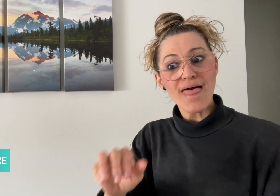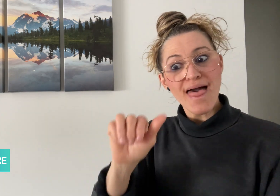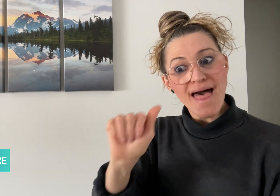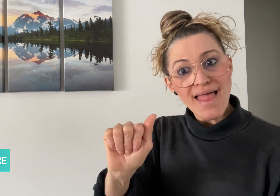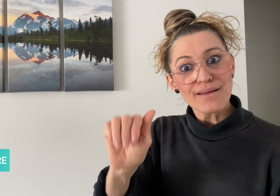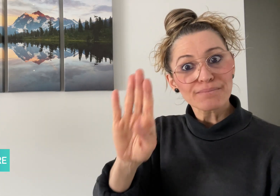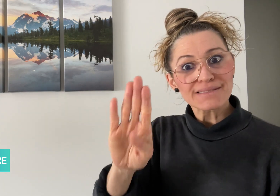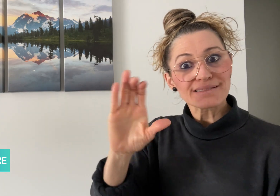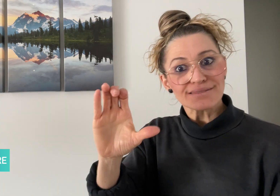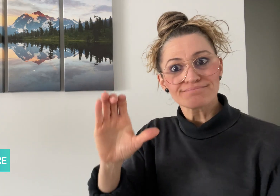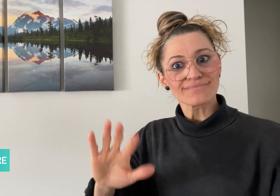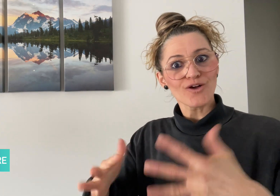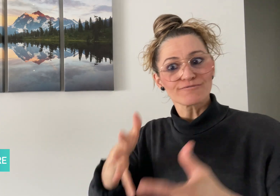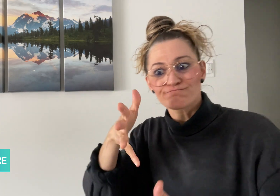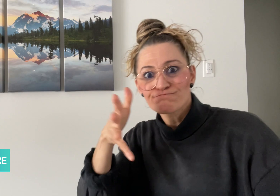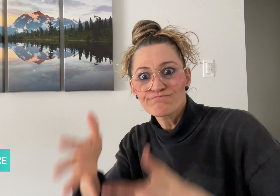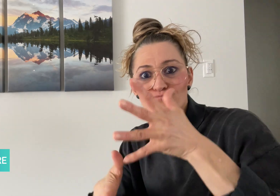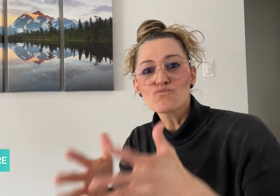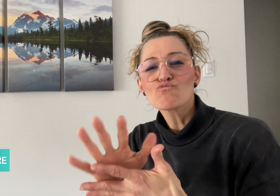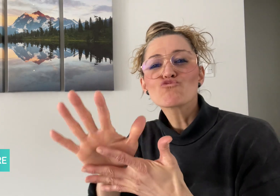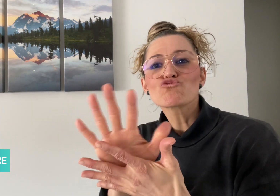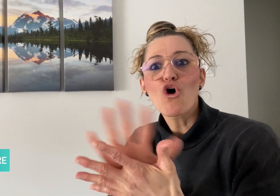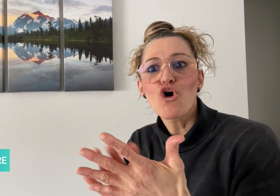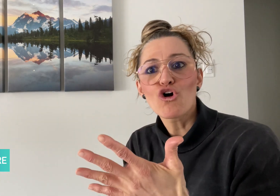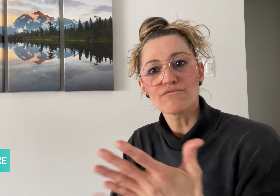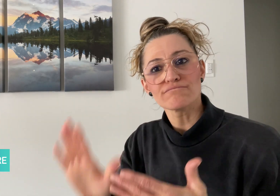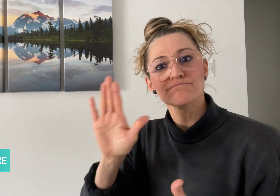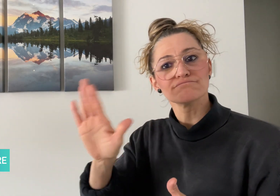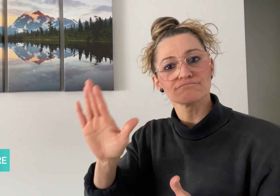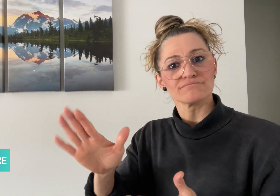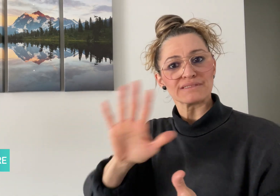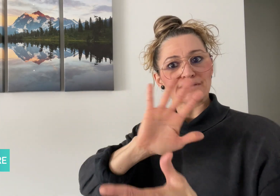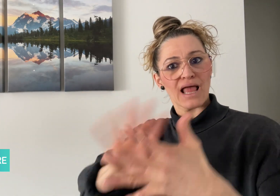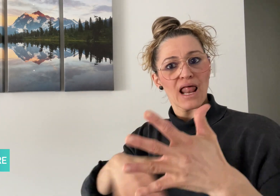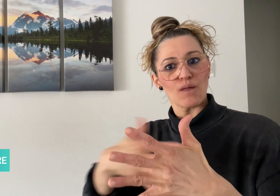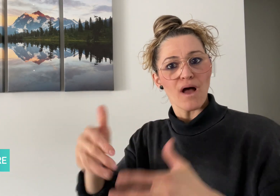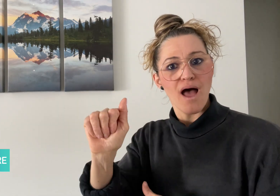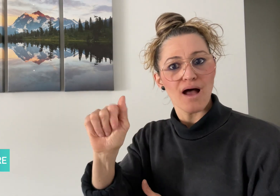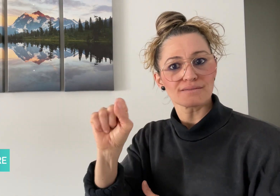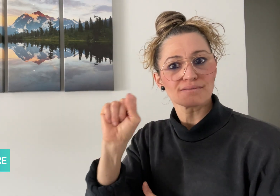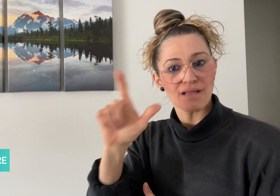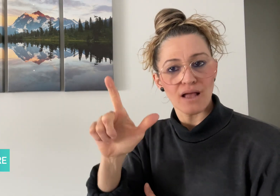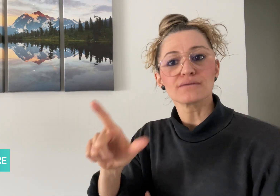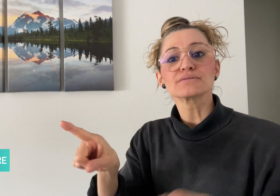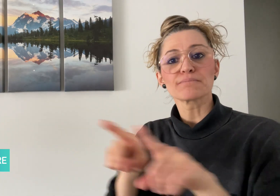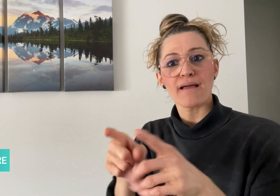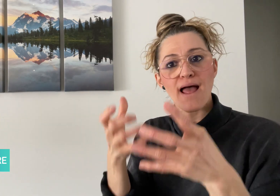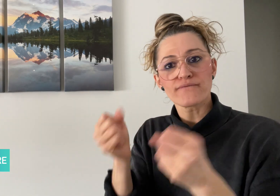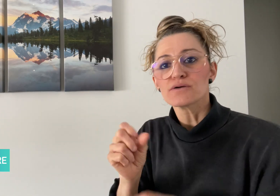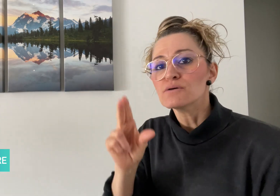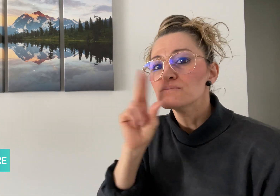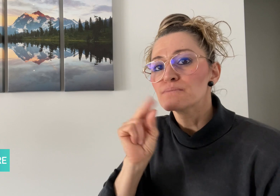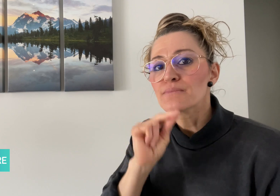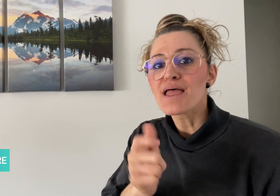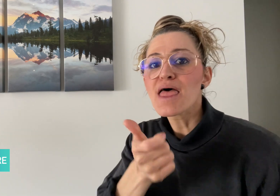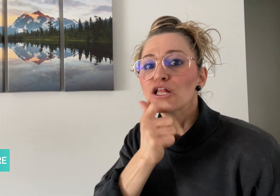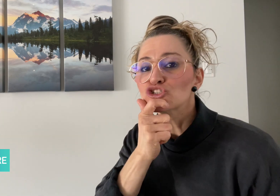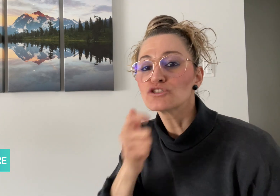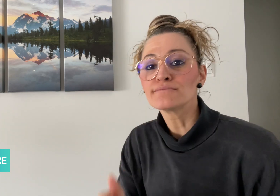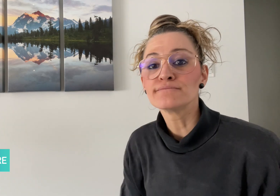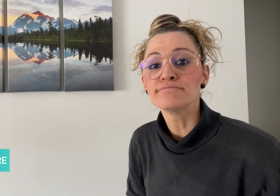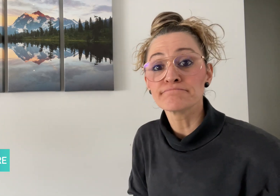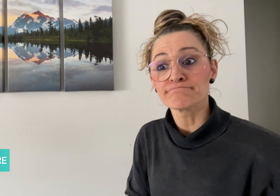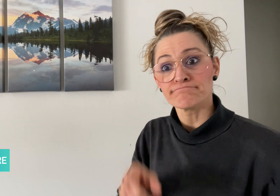(ASL) and spoken English. It has captions and